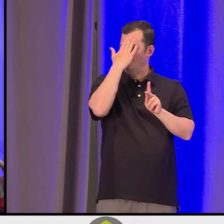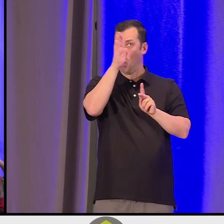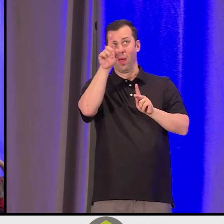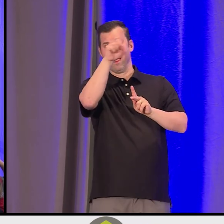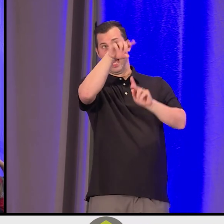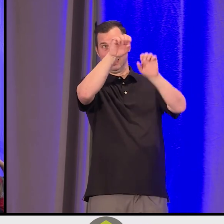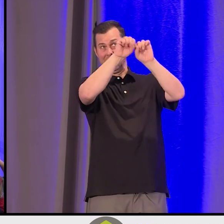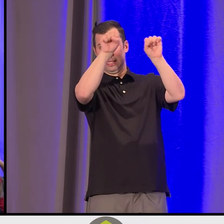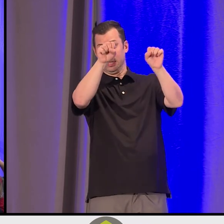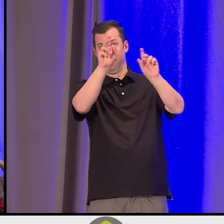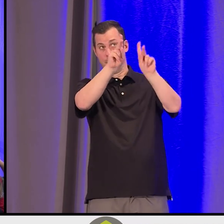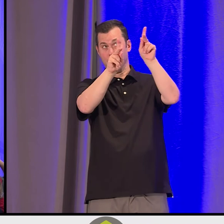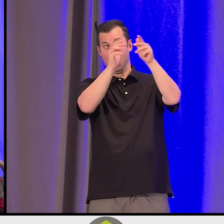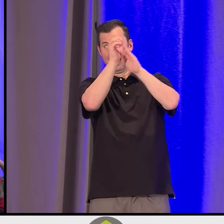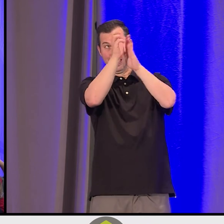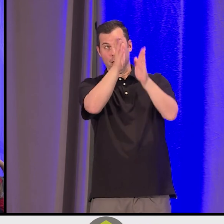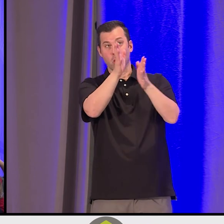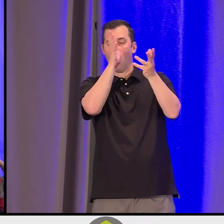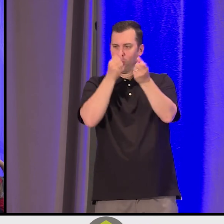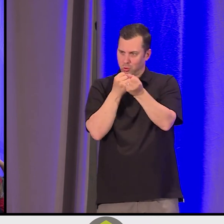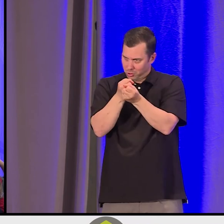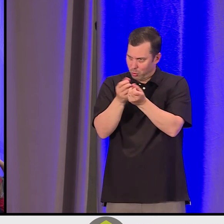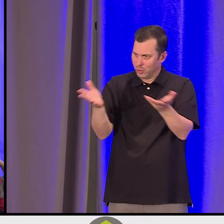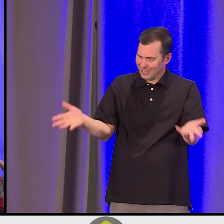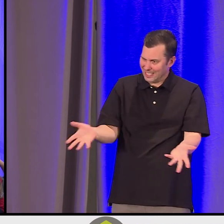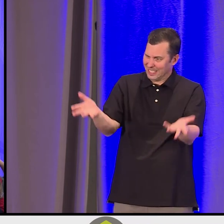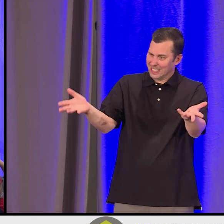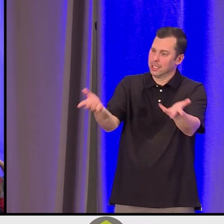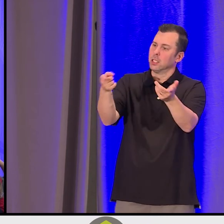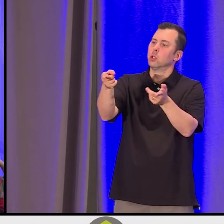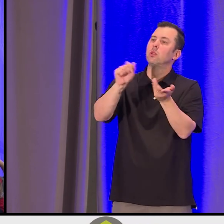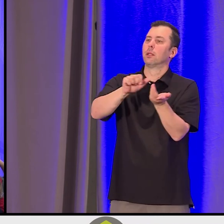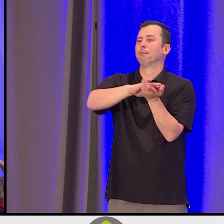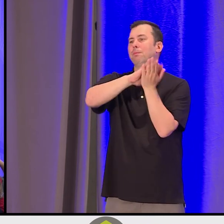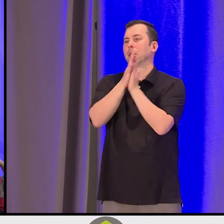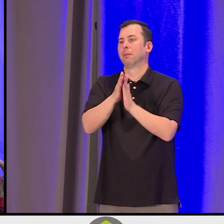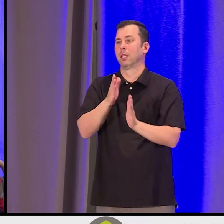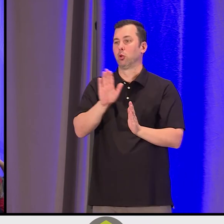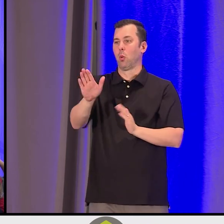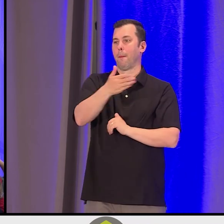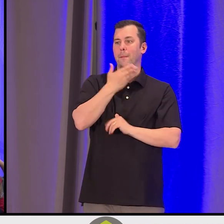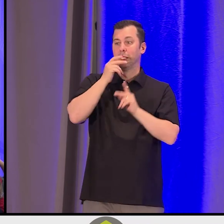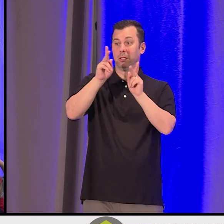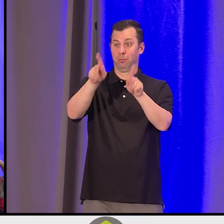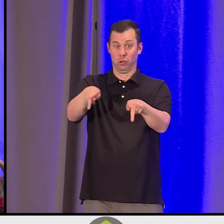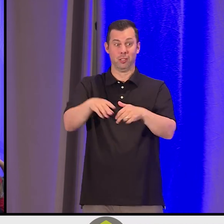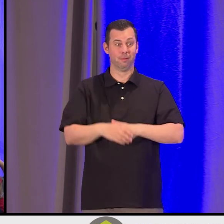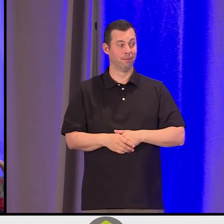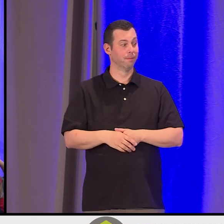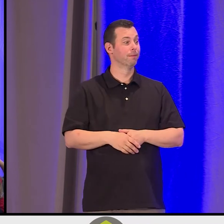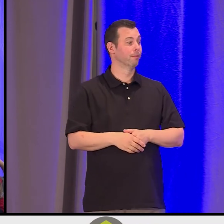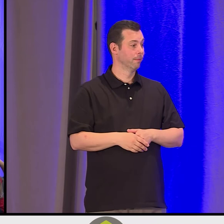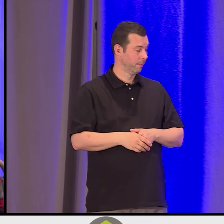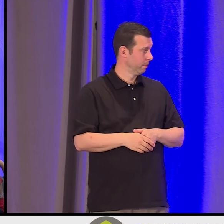so that you can do the very best and be the very best person that you are. [Indigenous language] And so with that [Indigenous language].